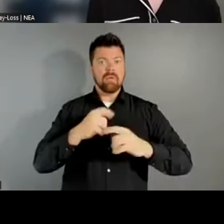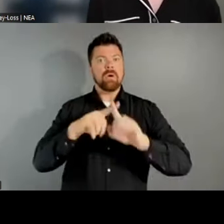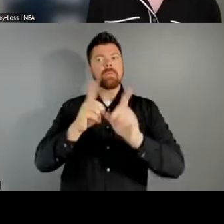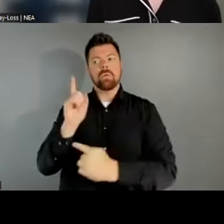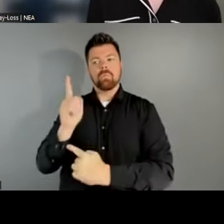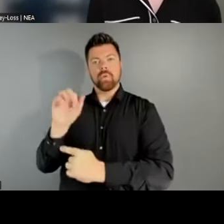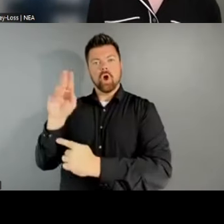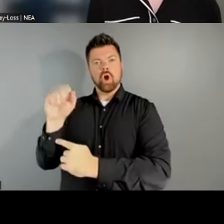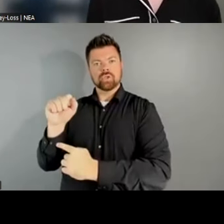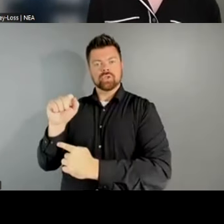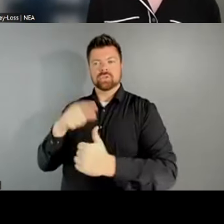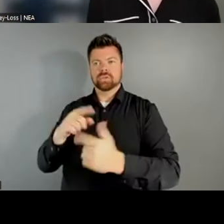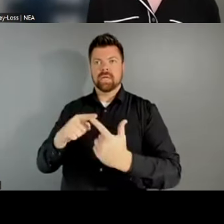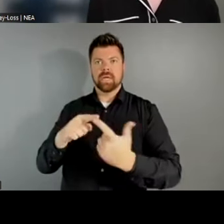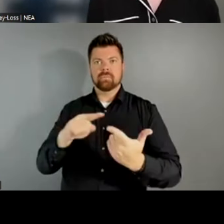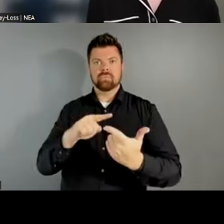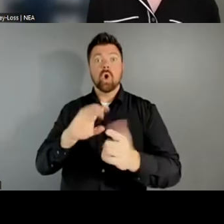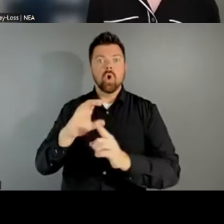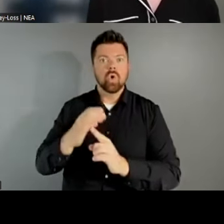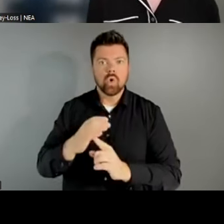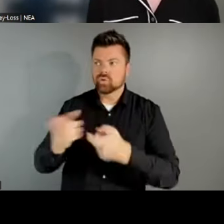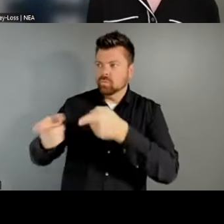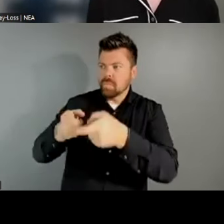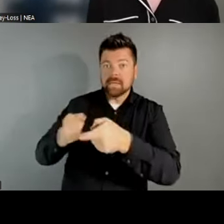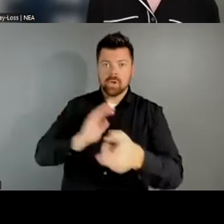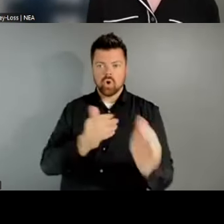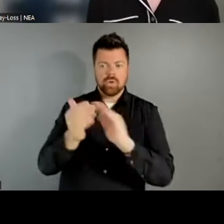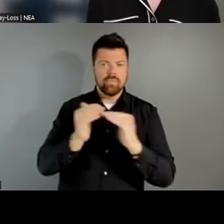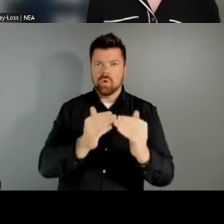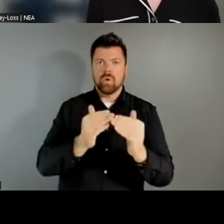and culture bearers in our community was really exceptional. And to that whole of government